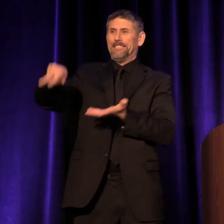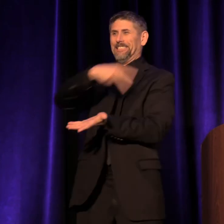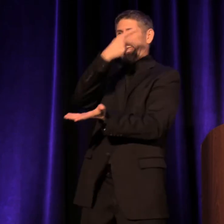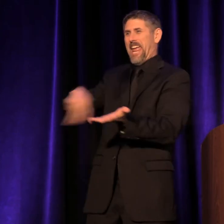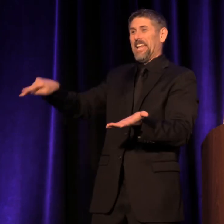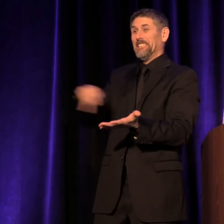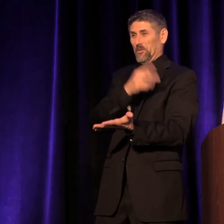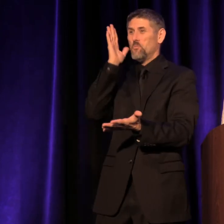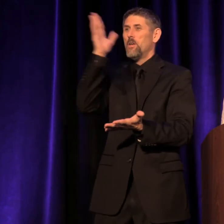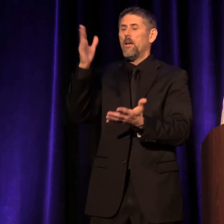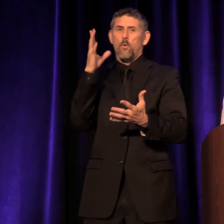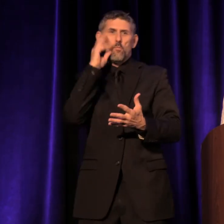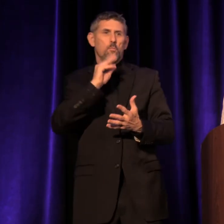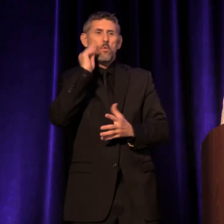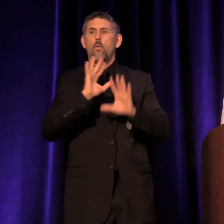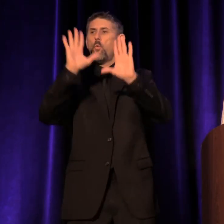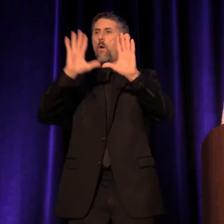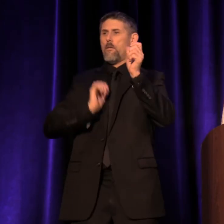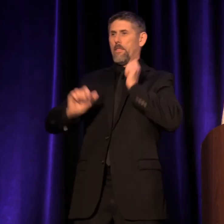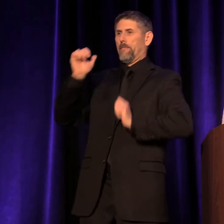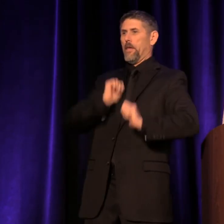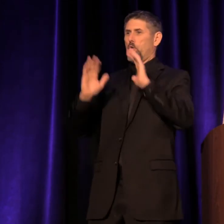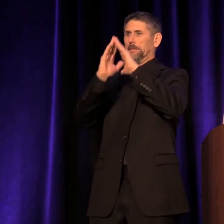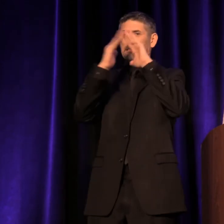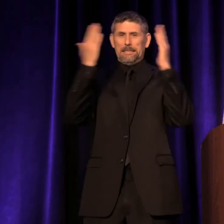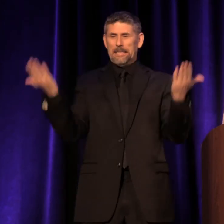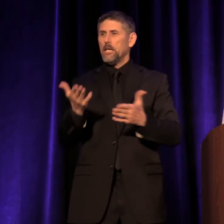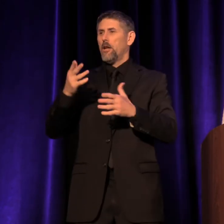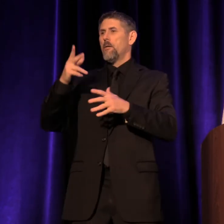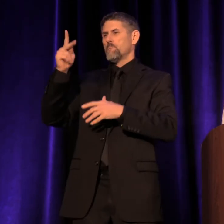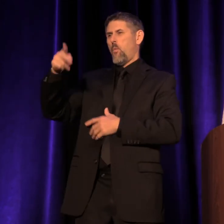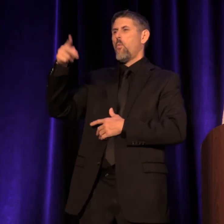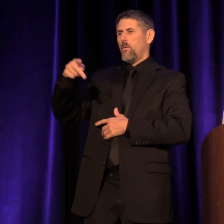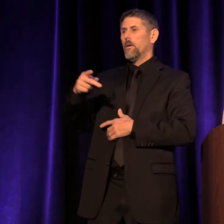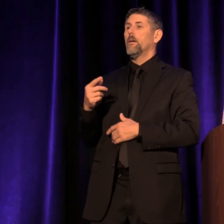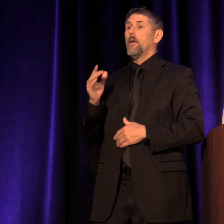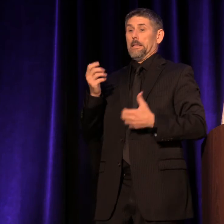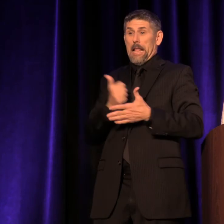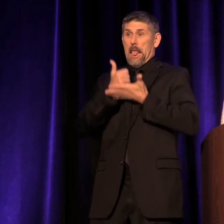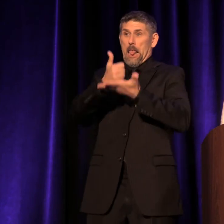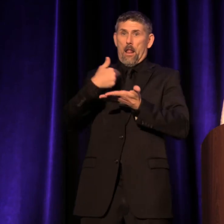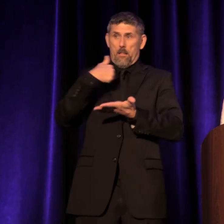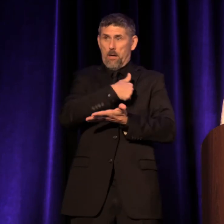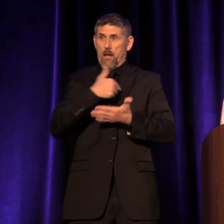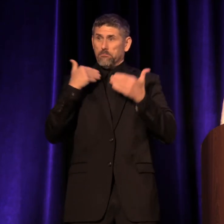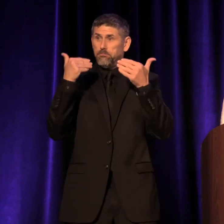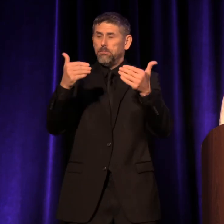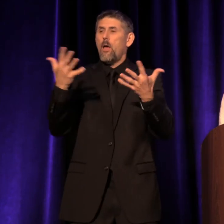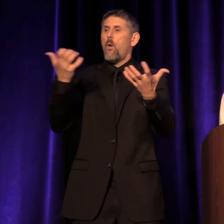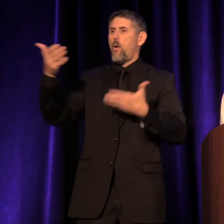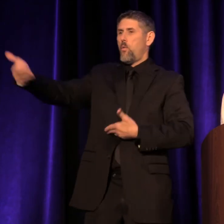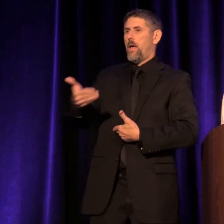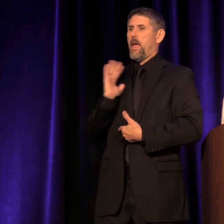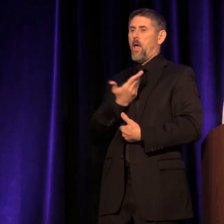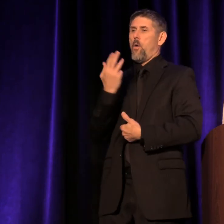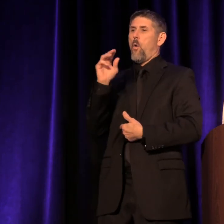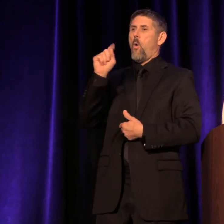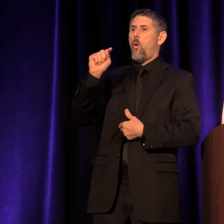and experience the wonderful theater city that Portland is. So, to help us do just that I'd like to welcome our host committee chairs,